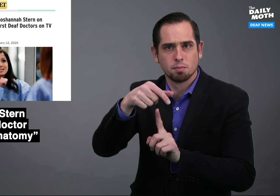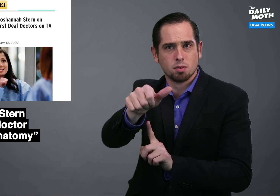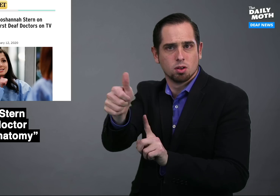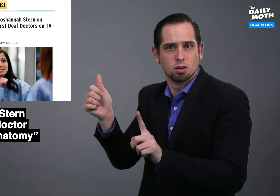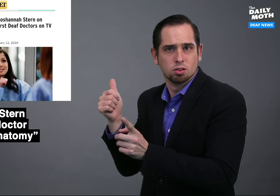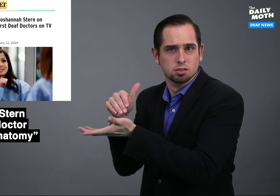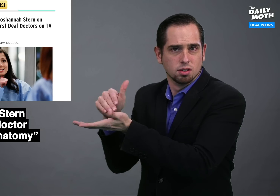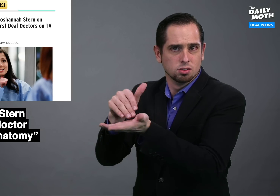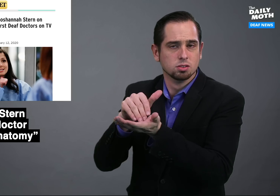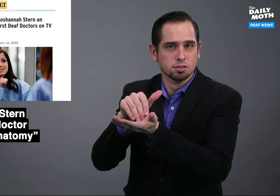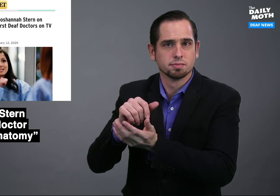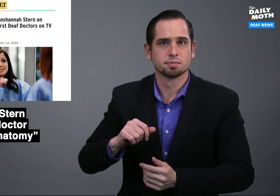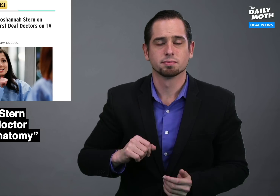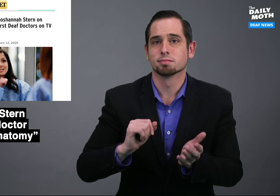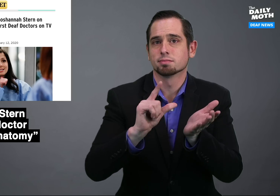from other doctors.